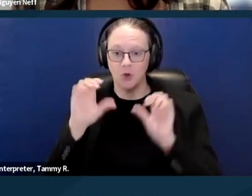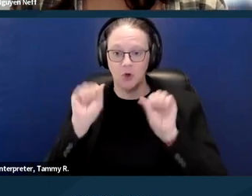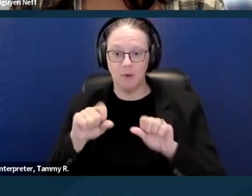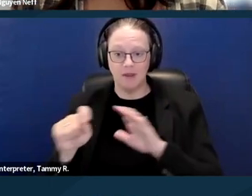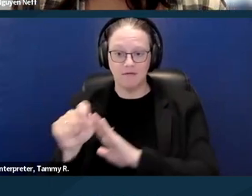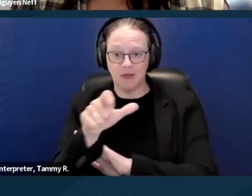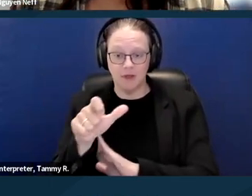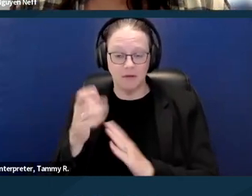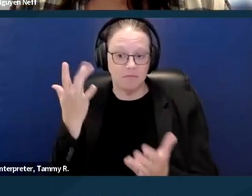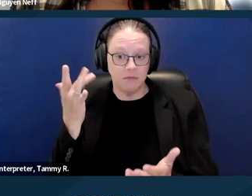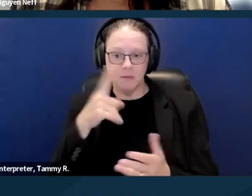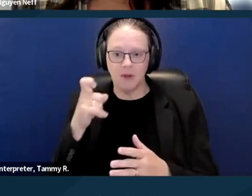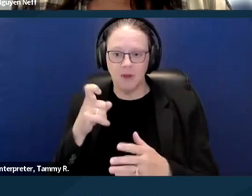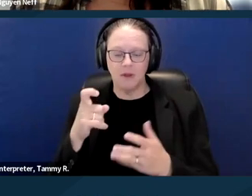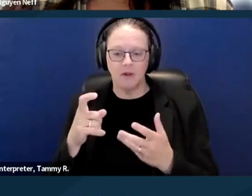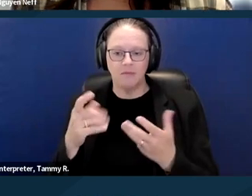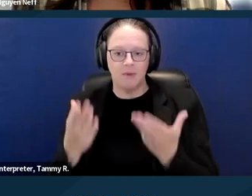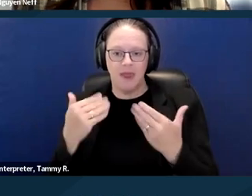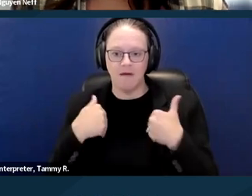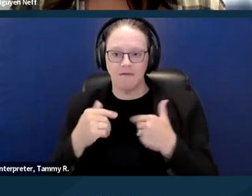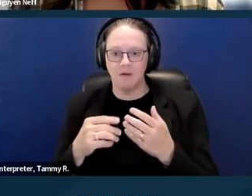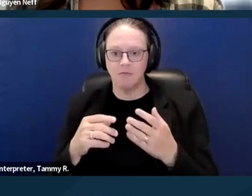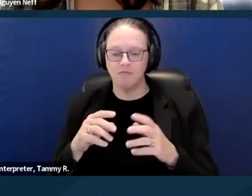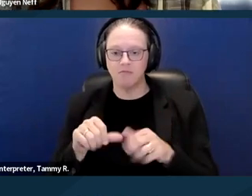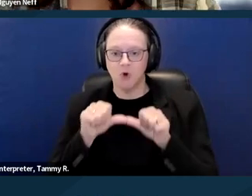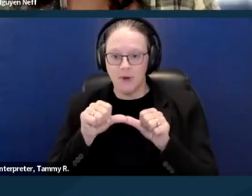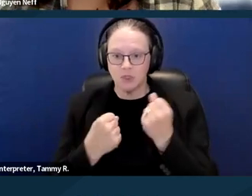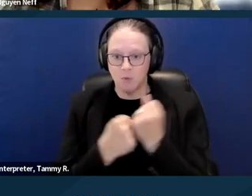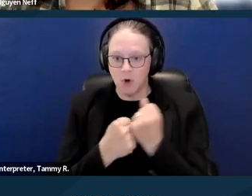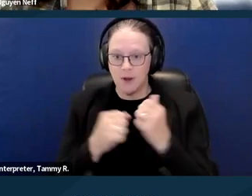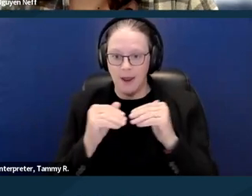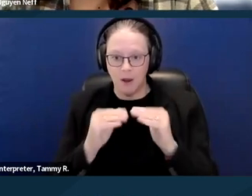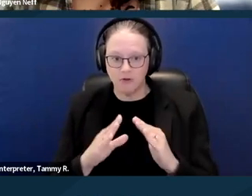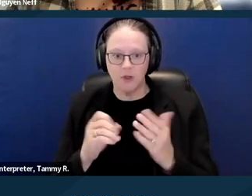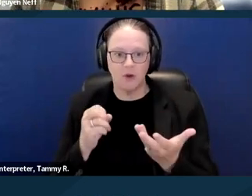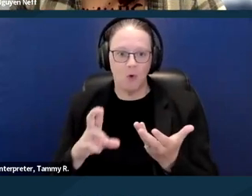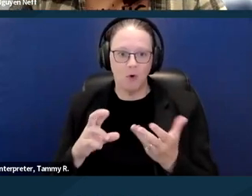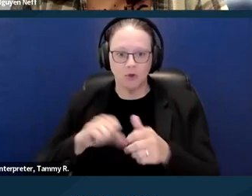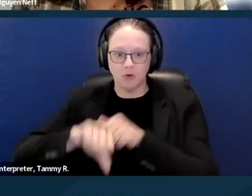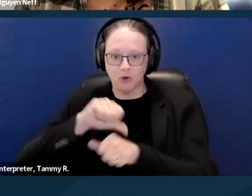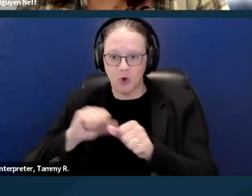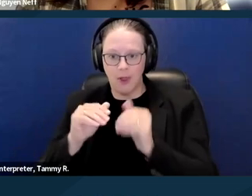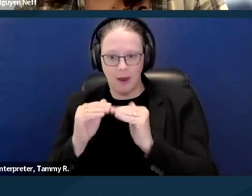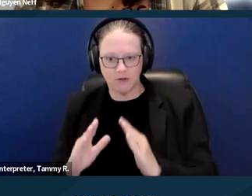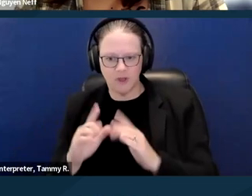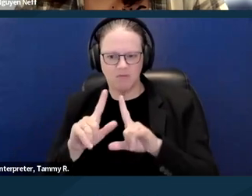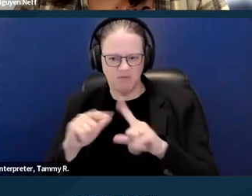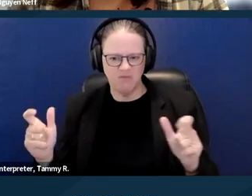from permanent supportive housing, from social housing, from other types of housing. So in housing where someone there might,